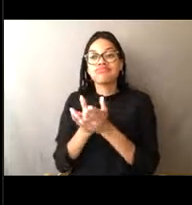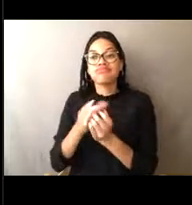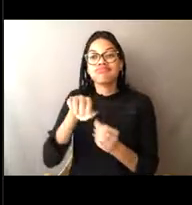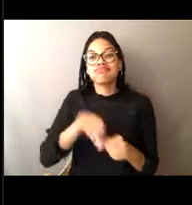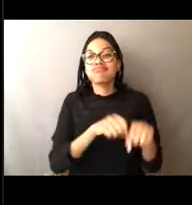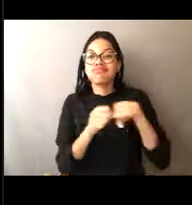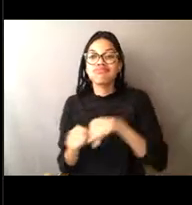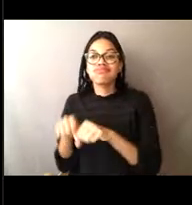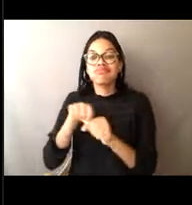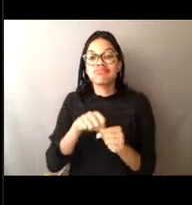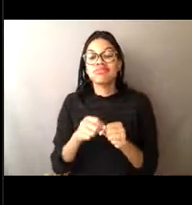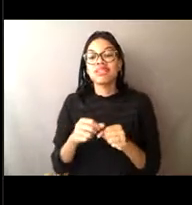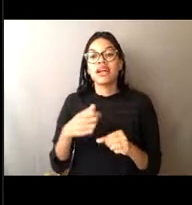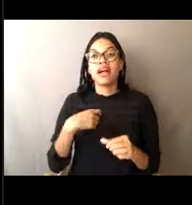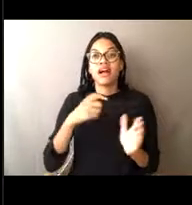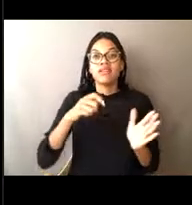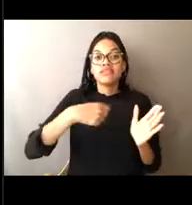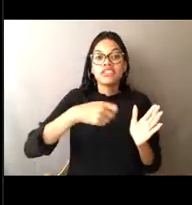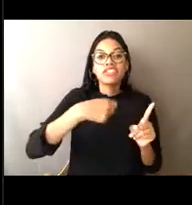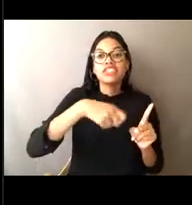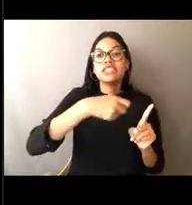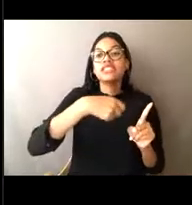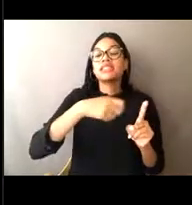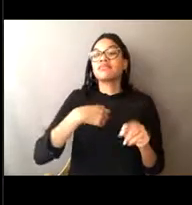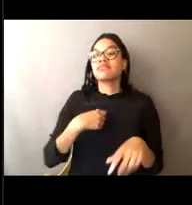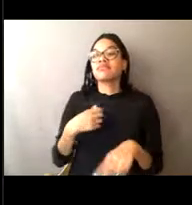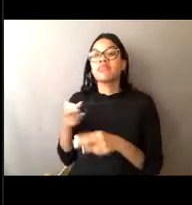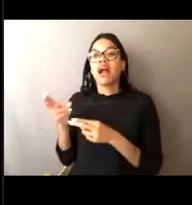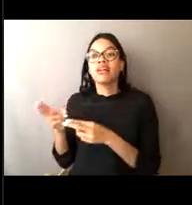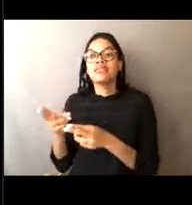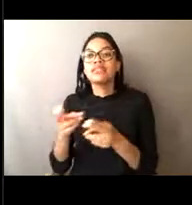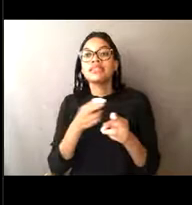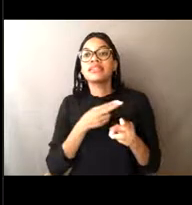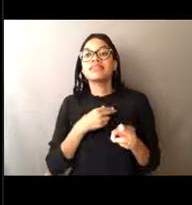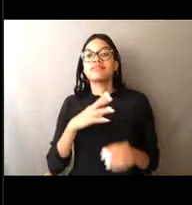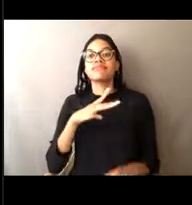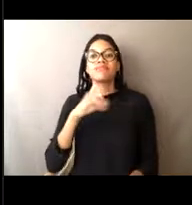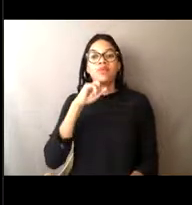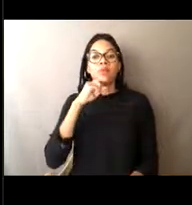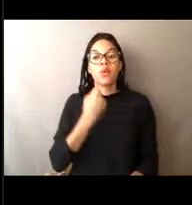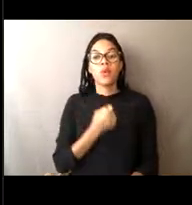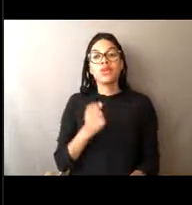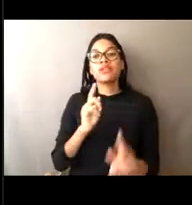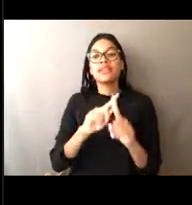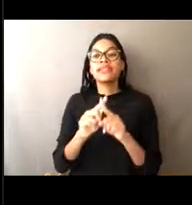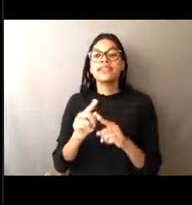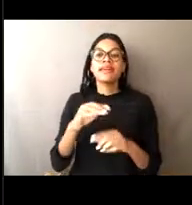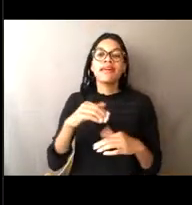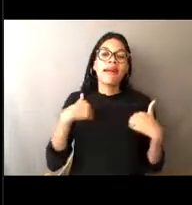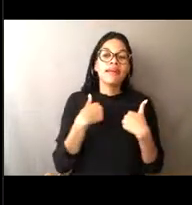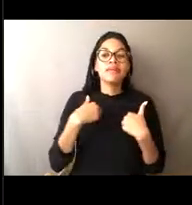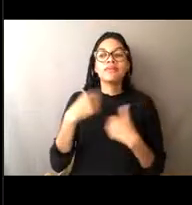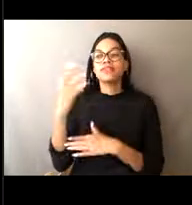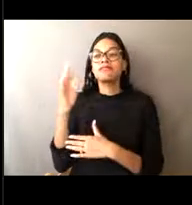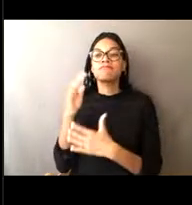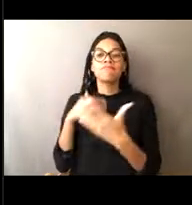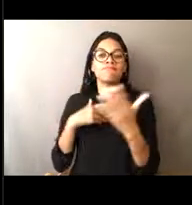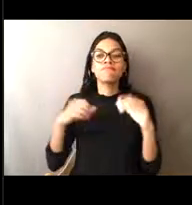So I developed a love for all things biology. So I took a slightly different path